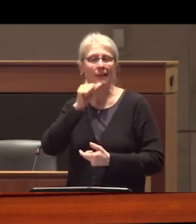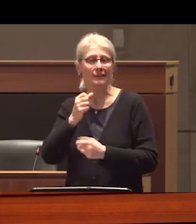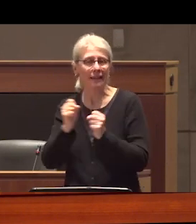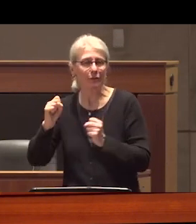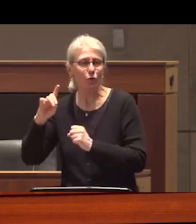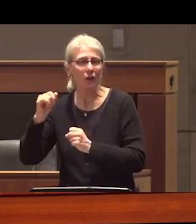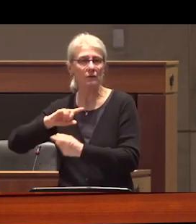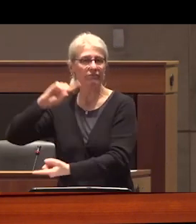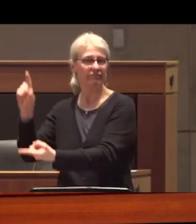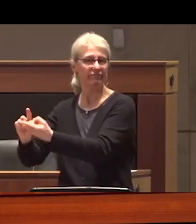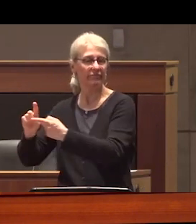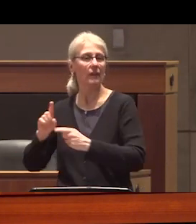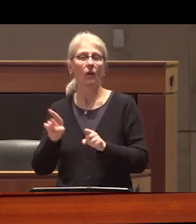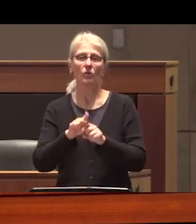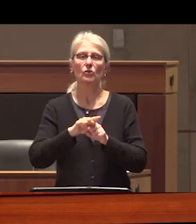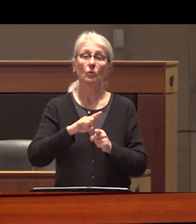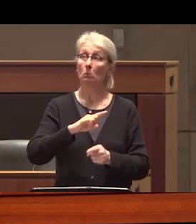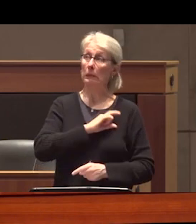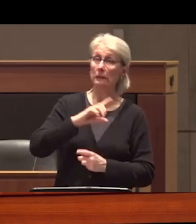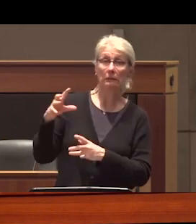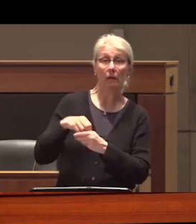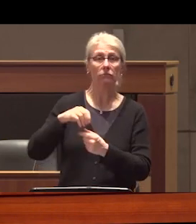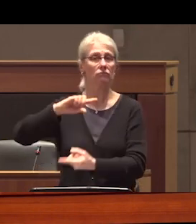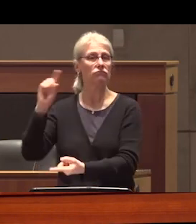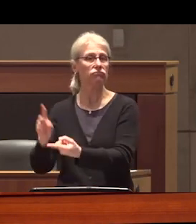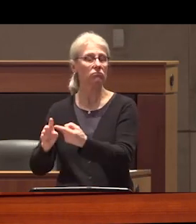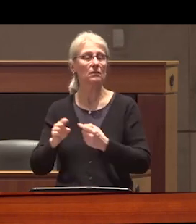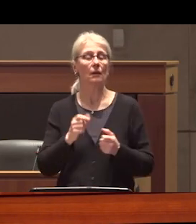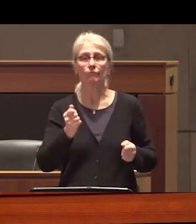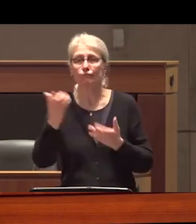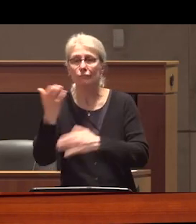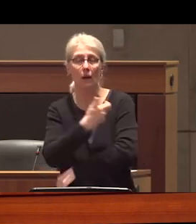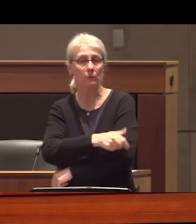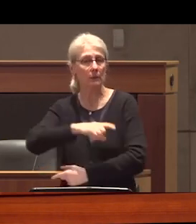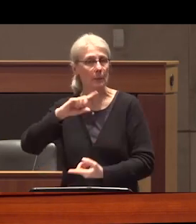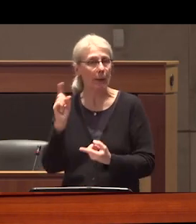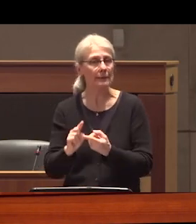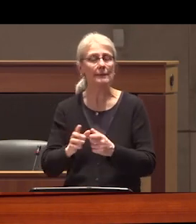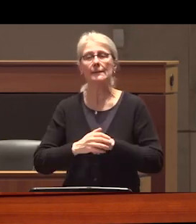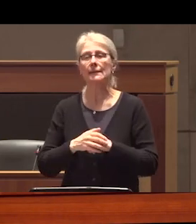reduced negative interactions with police decrease hospitalizations decrease drug related violence